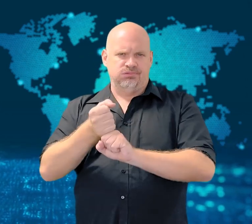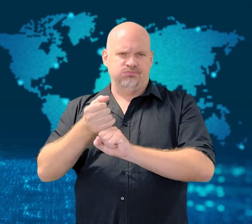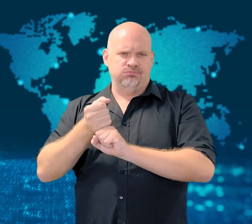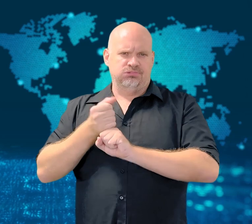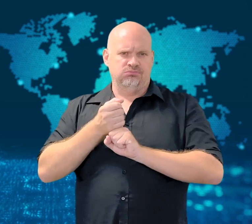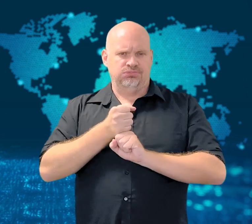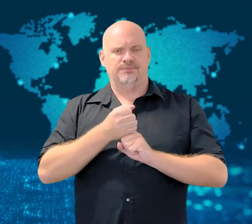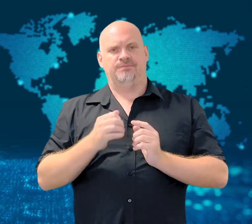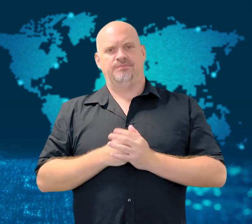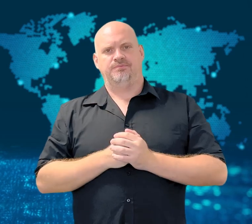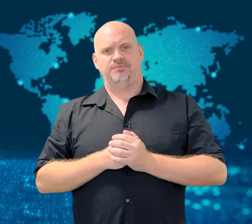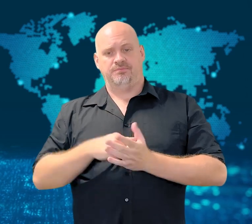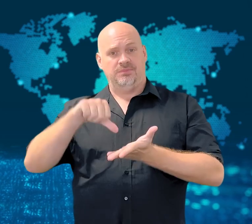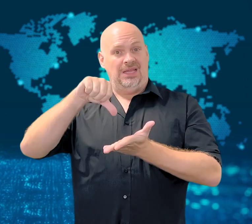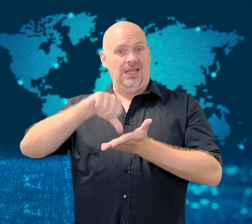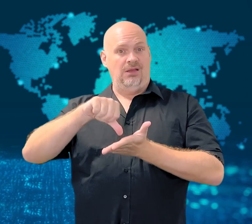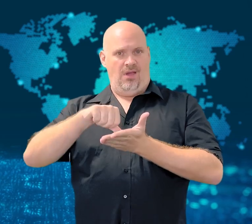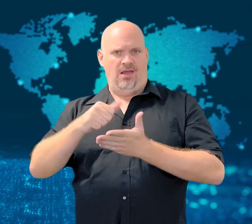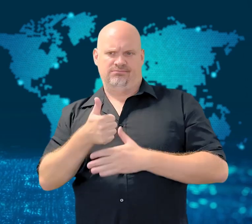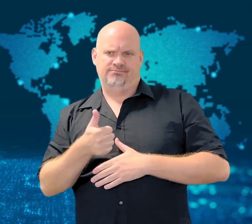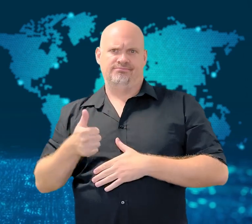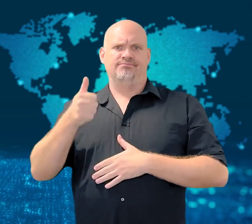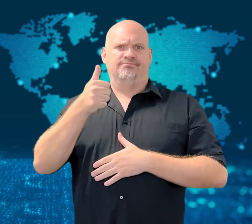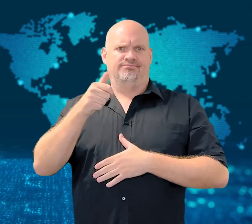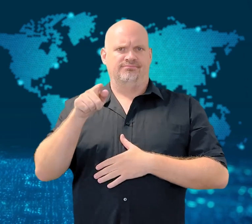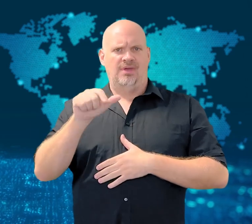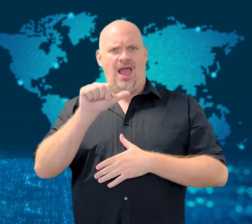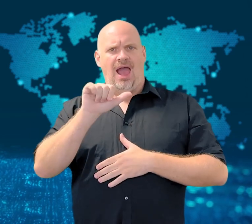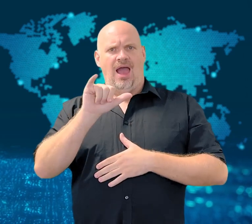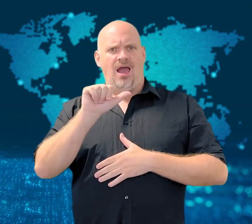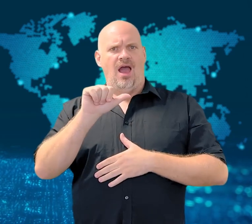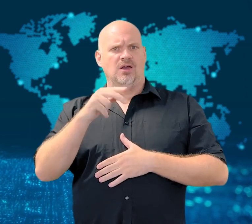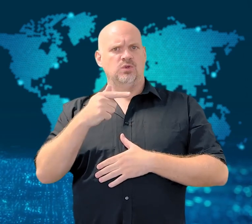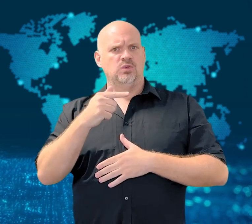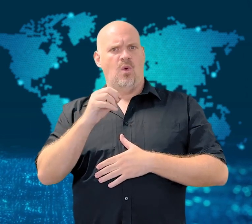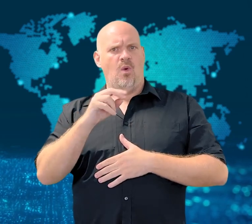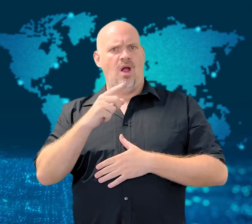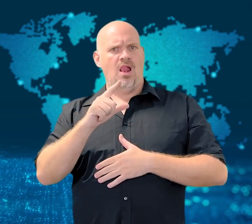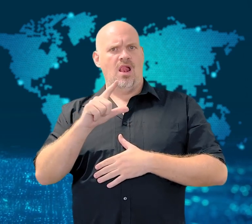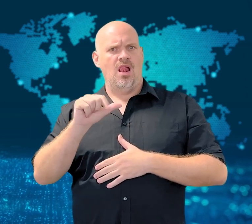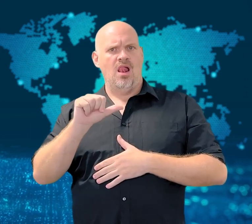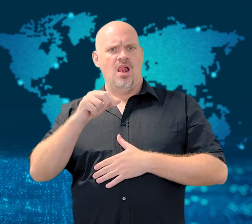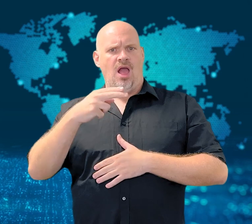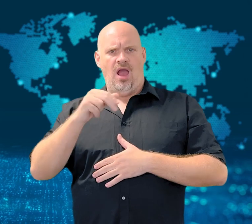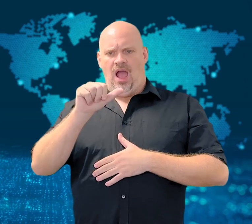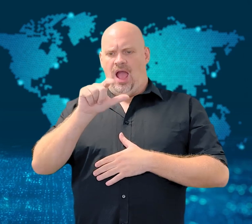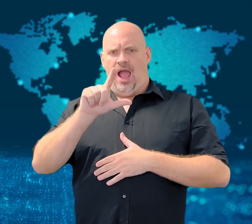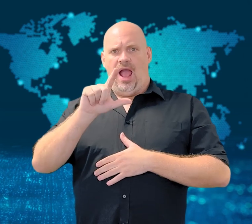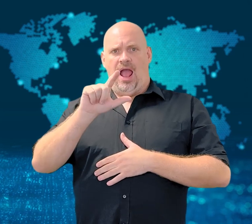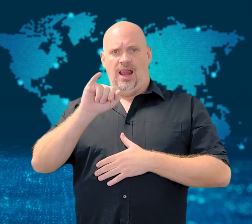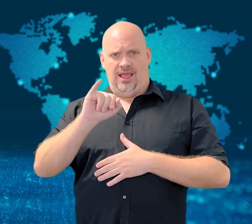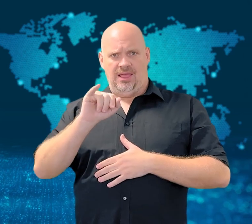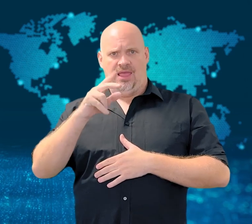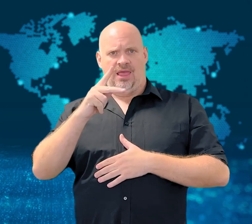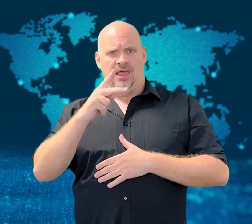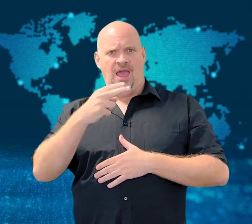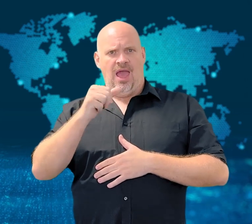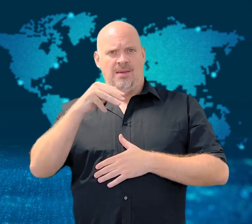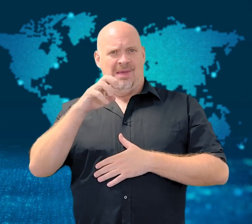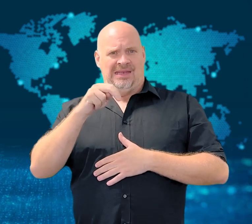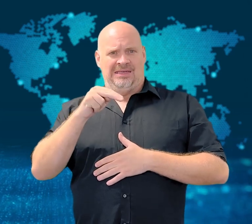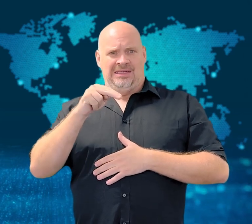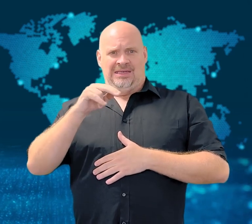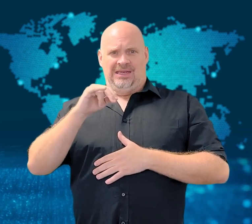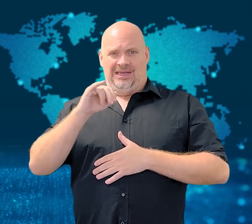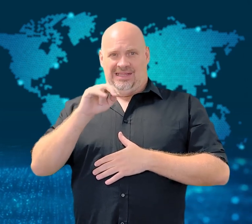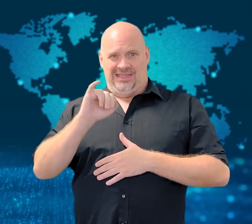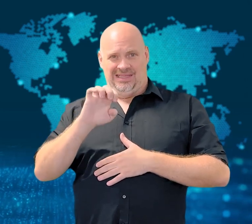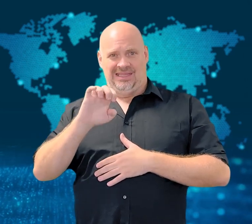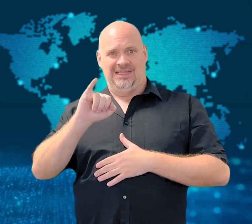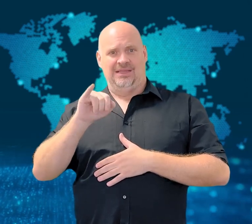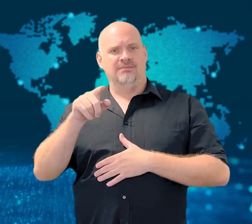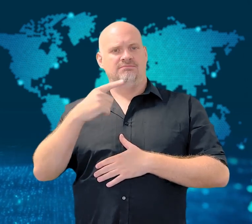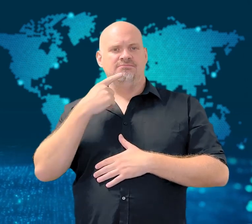Iranian leader, Ayatollah Ali Khamenei, has blamed the US and Israel for the unrest